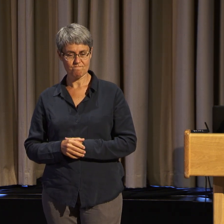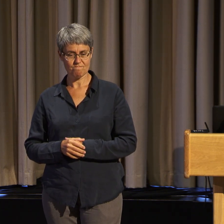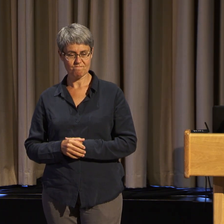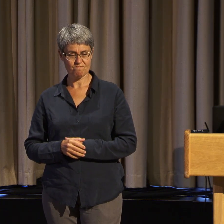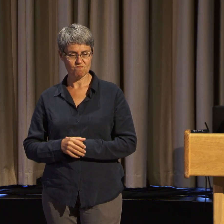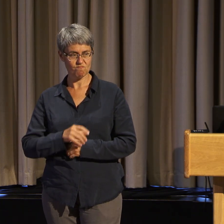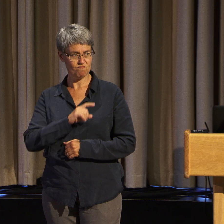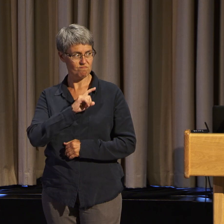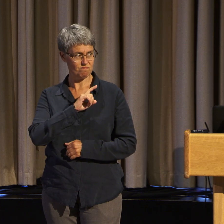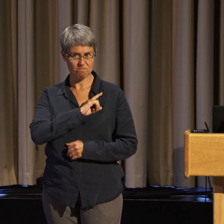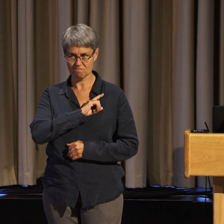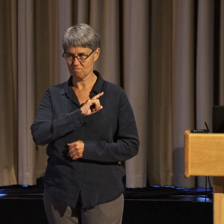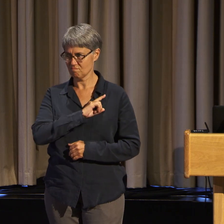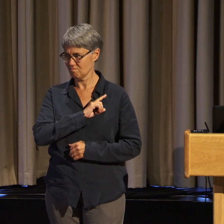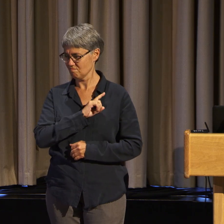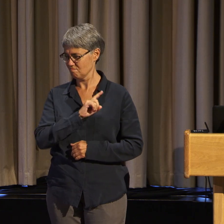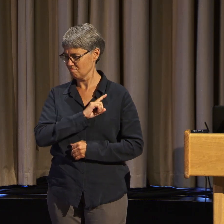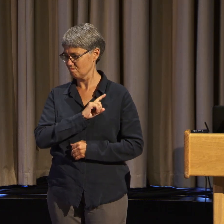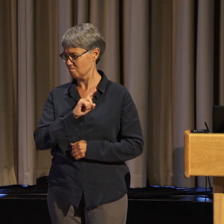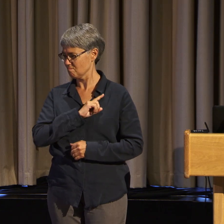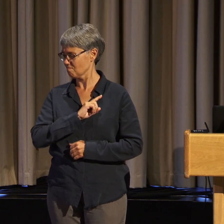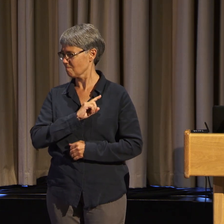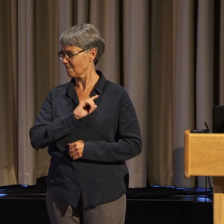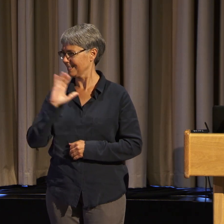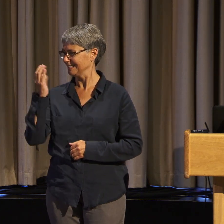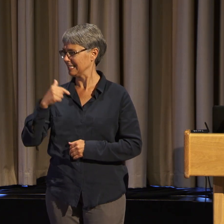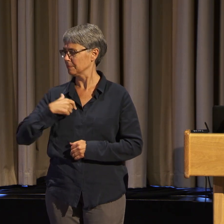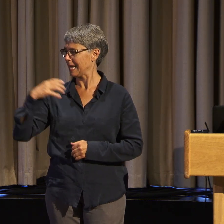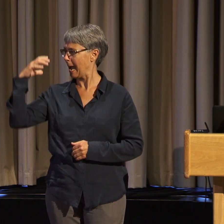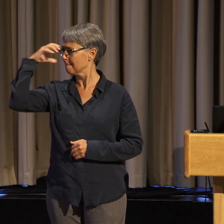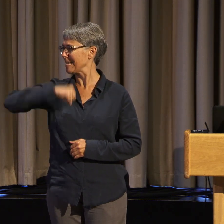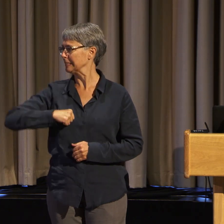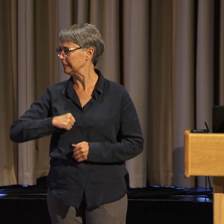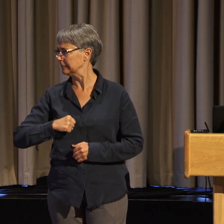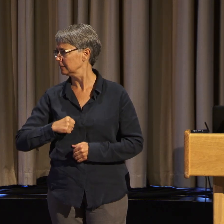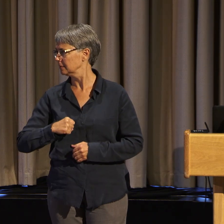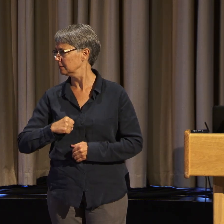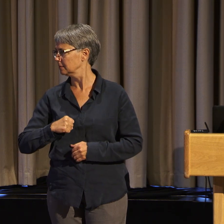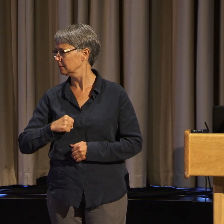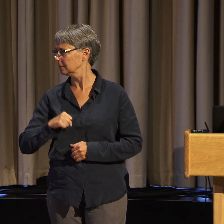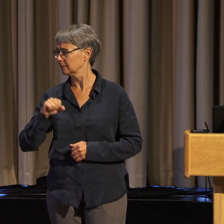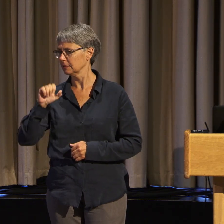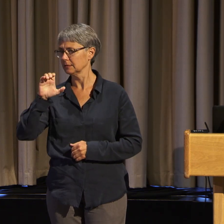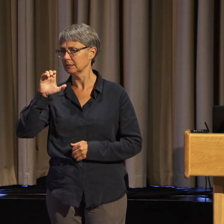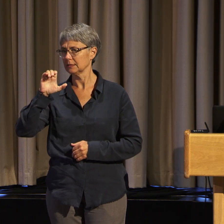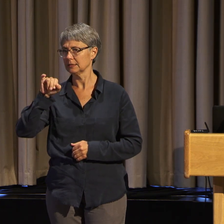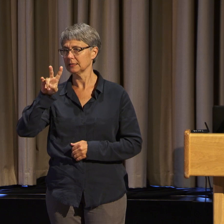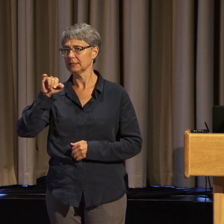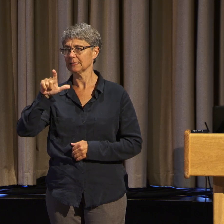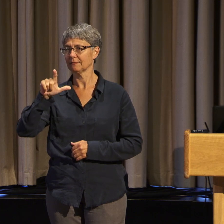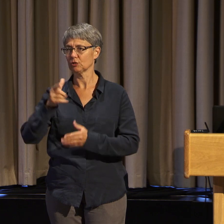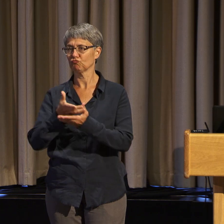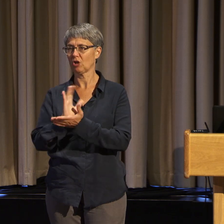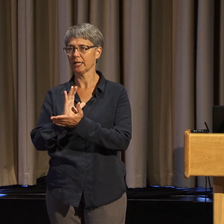was born too late to participate in the civil rights movement,